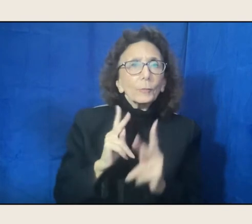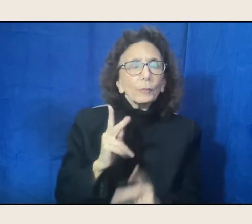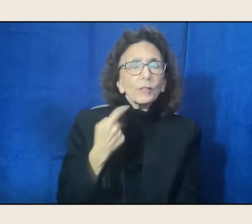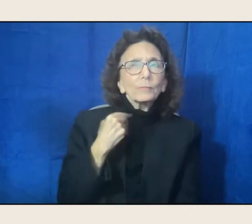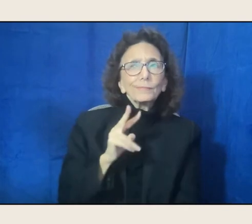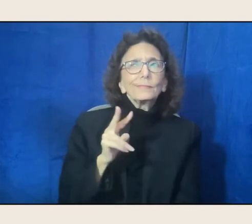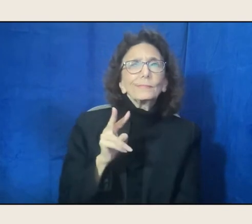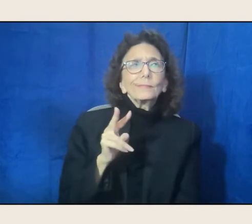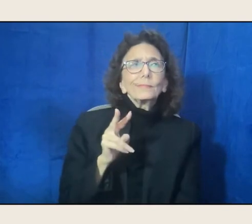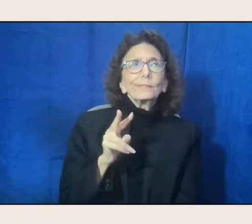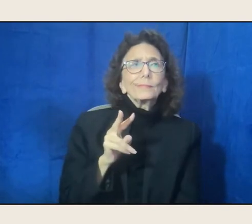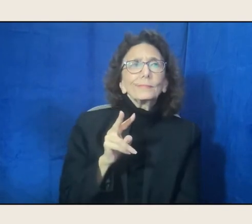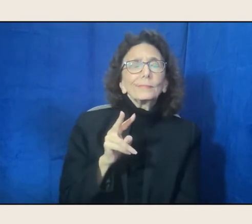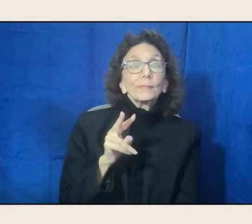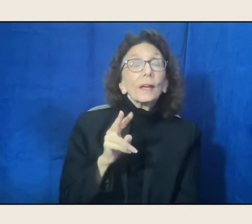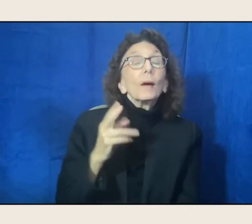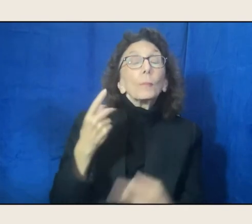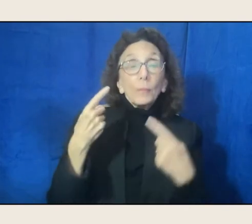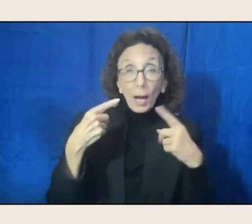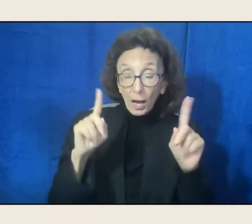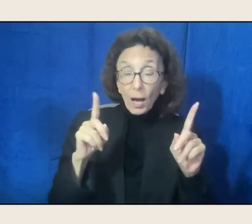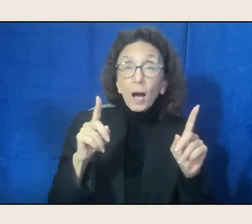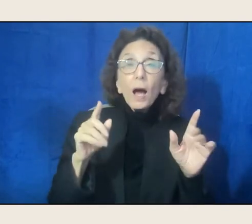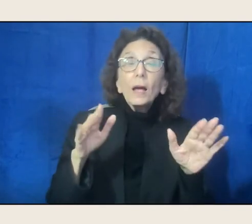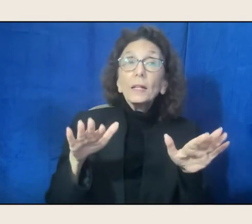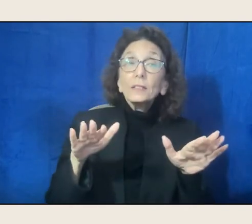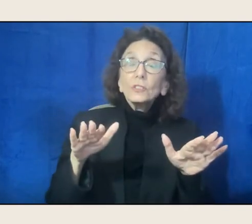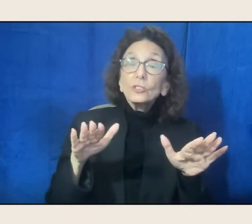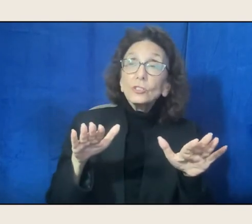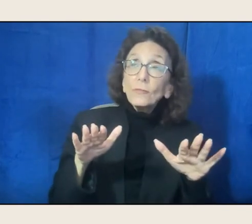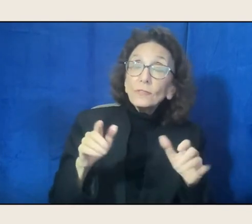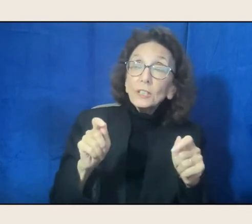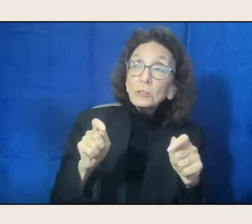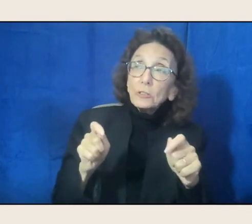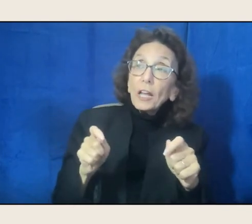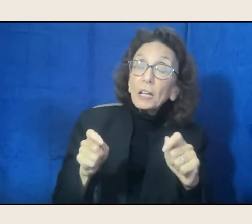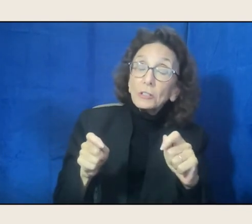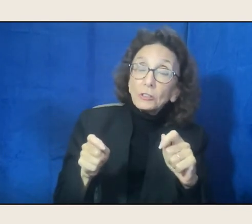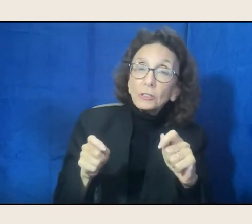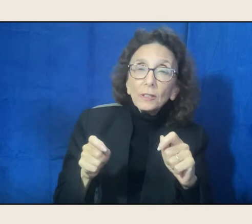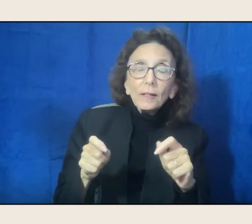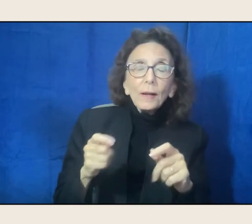And it's changed, it's shifted. But I always, it struck me then,